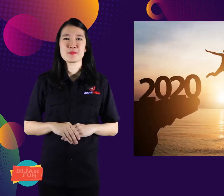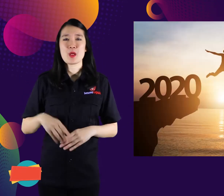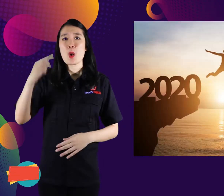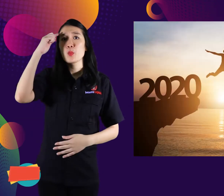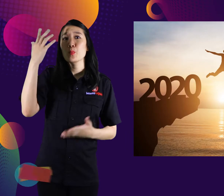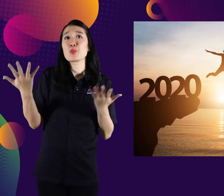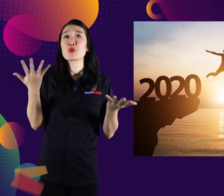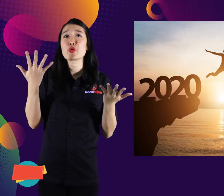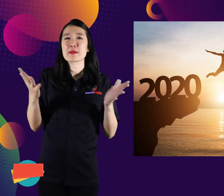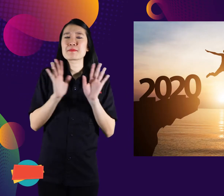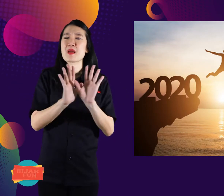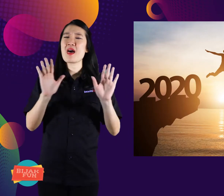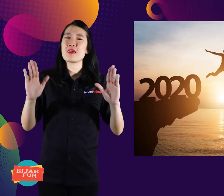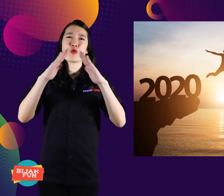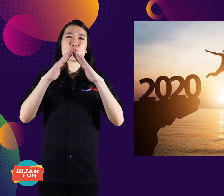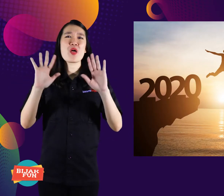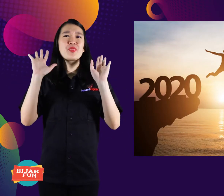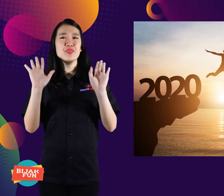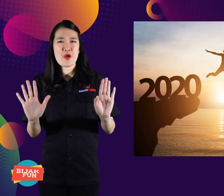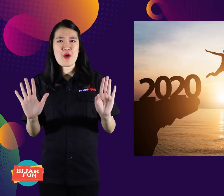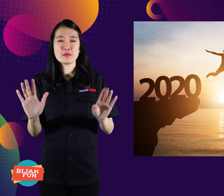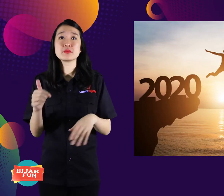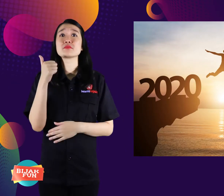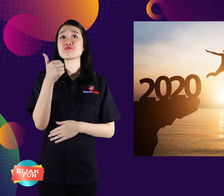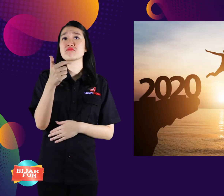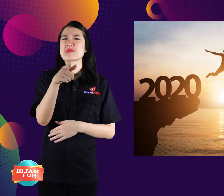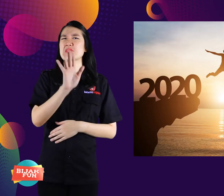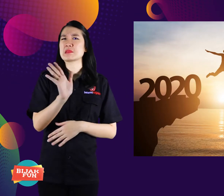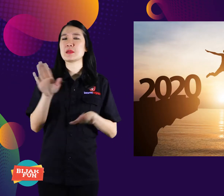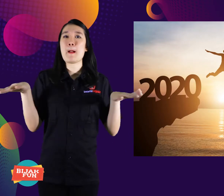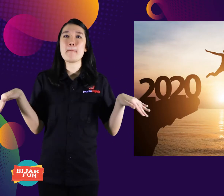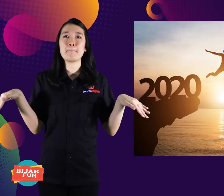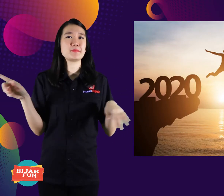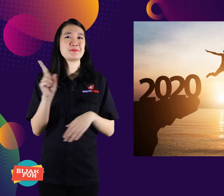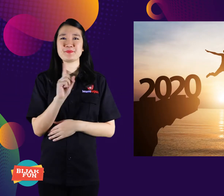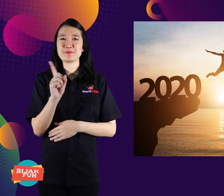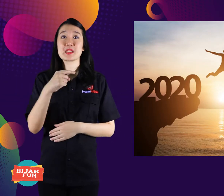Maybe many are just at home. Okay, don't be frustrated.